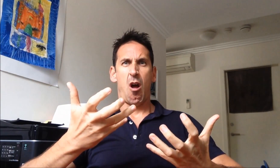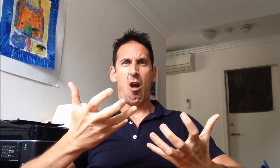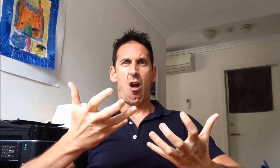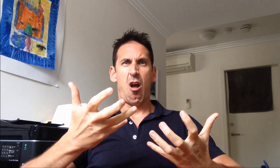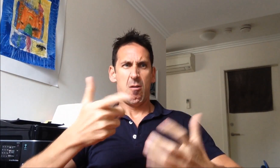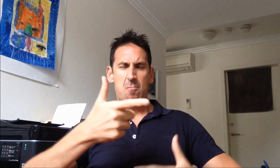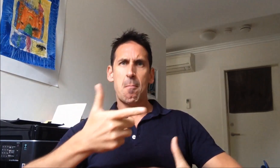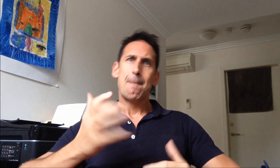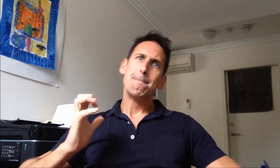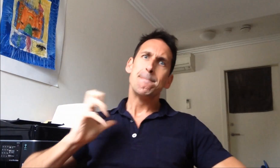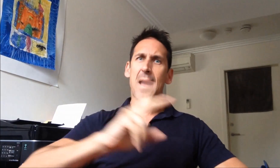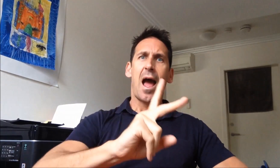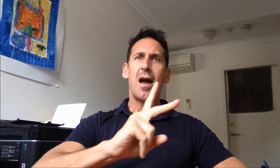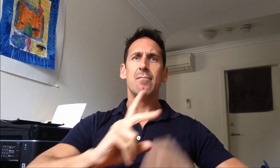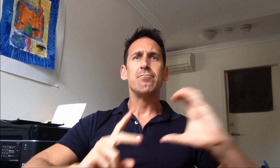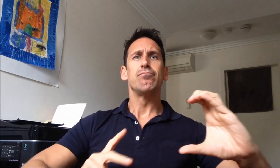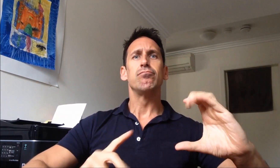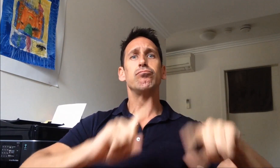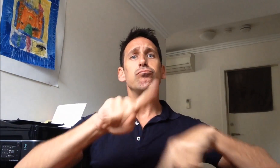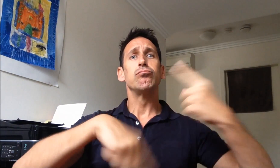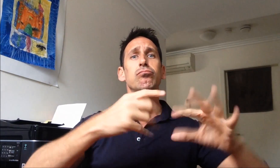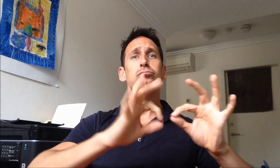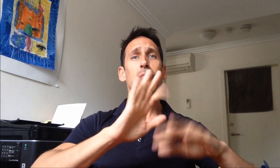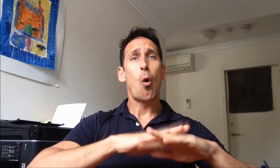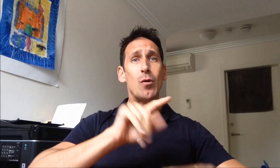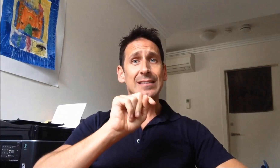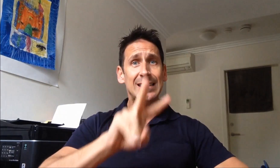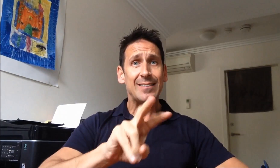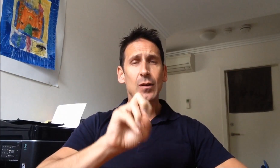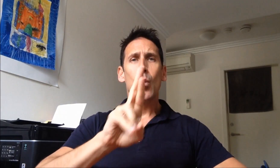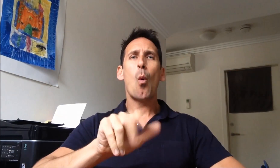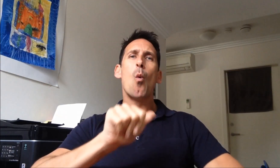Do you also feel there is a need to have interpreters back on TV or not?